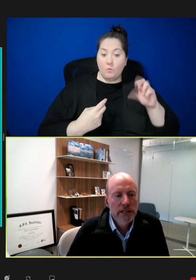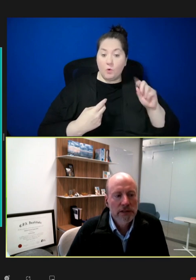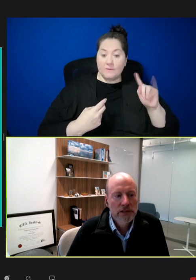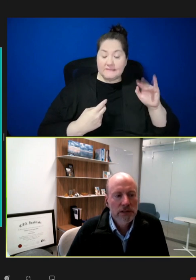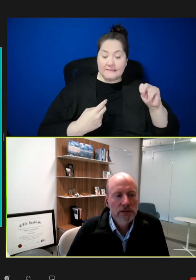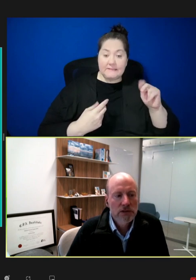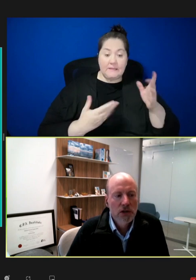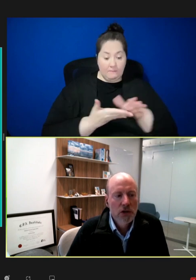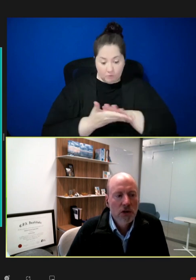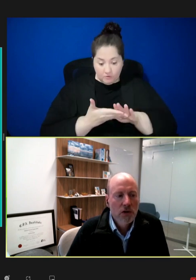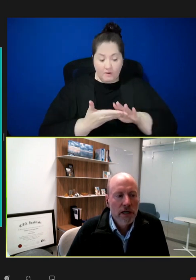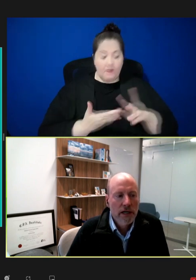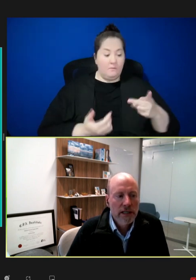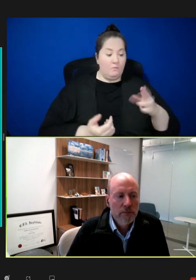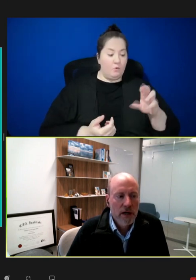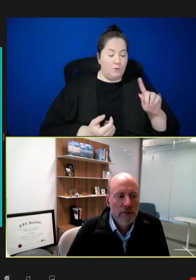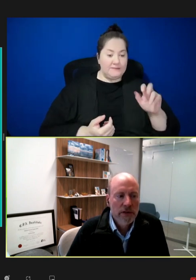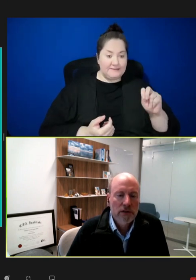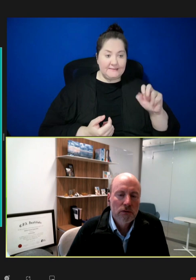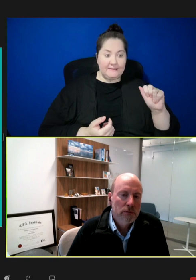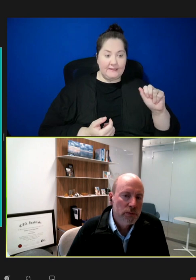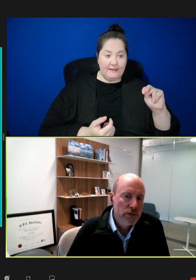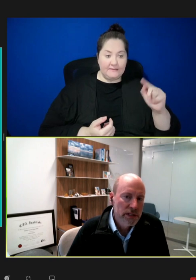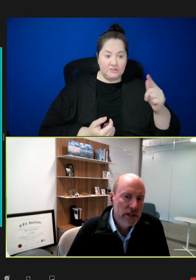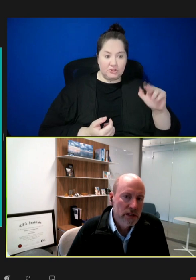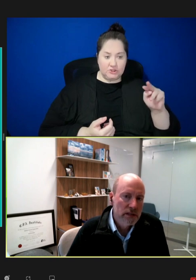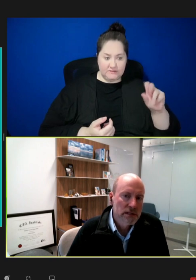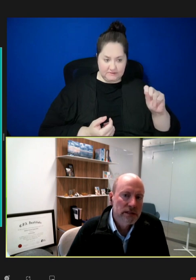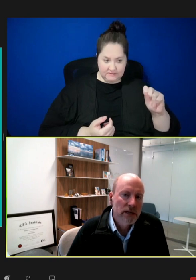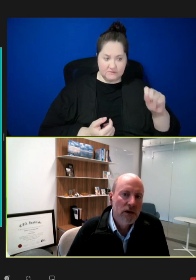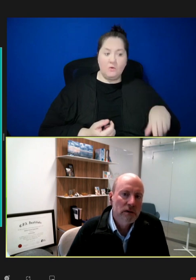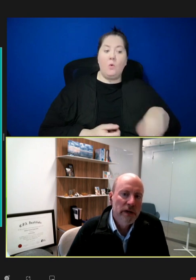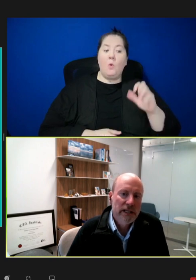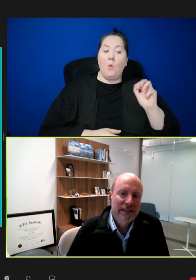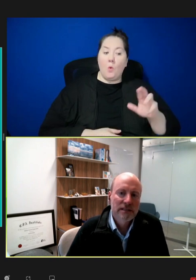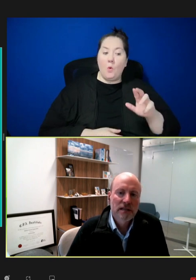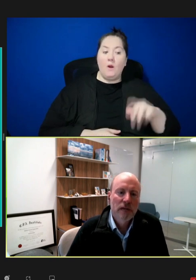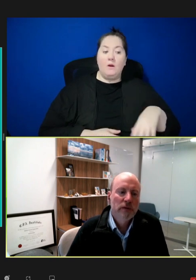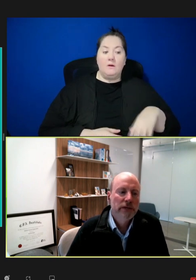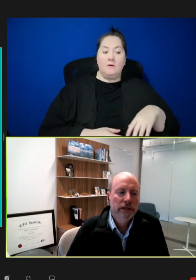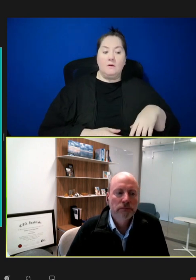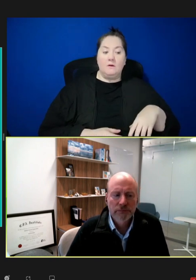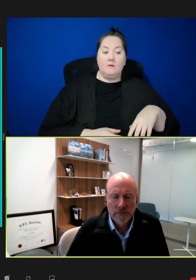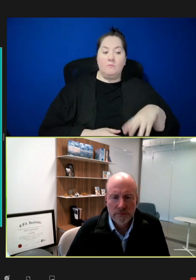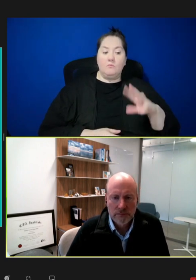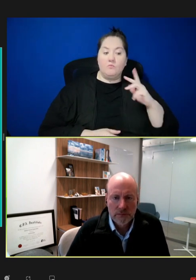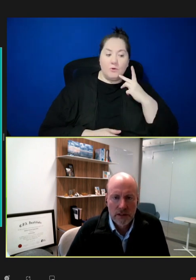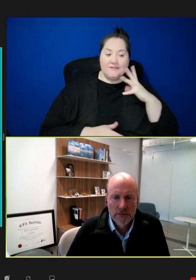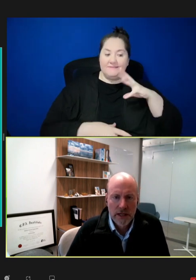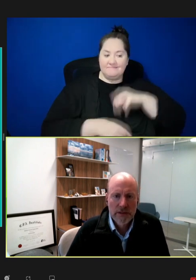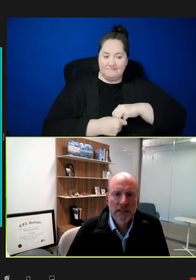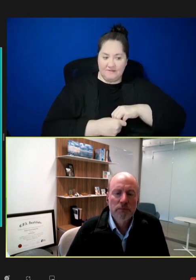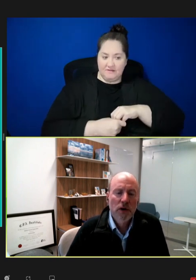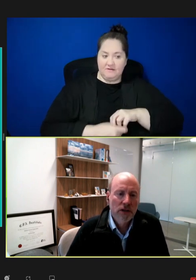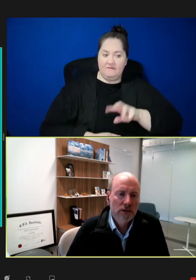antigens at the bottom there or proteins that are embedded in type of a virus-like particle,